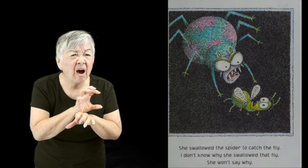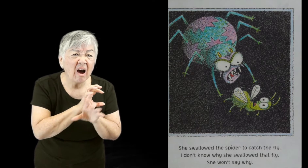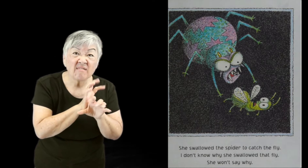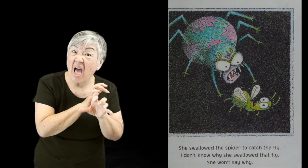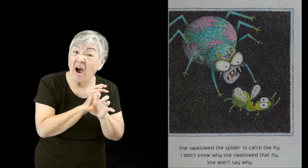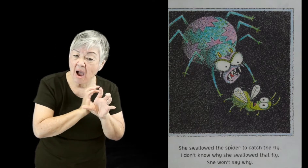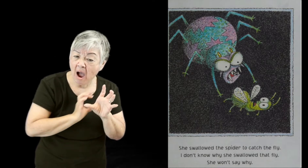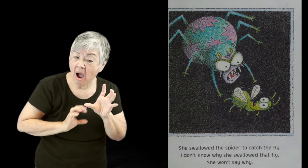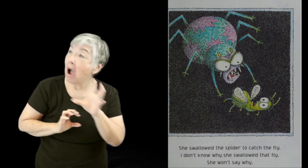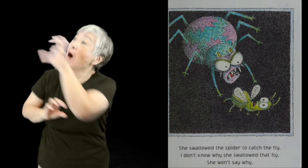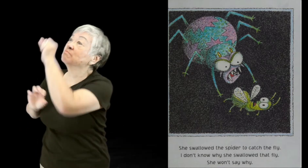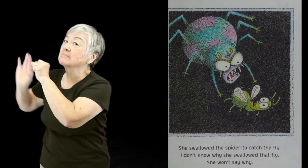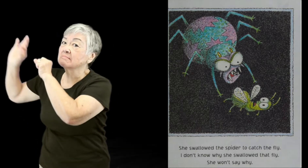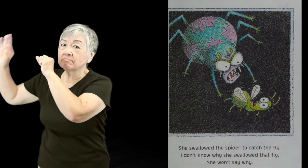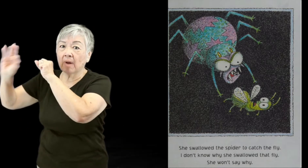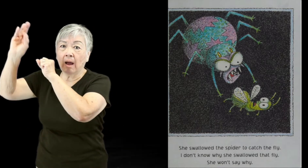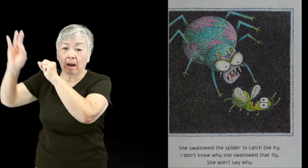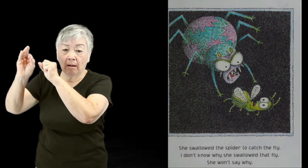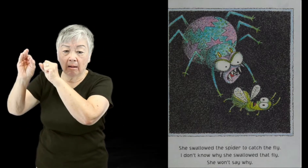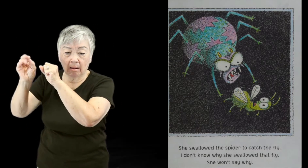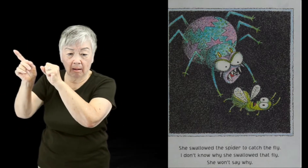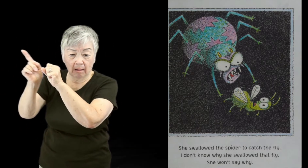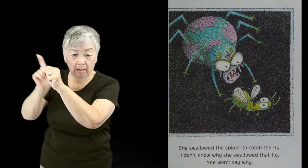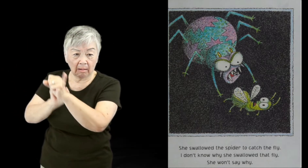She swallowed the spider to catch the fly.